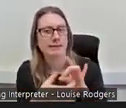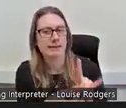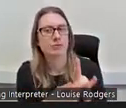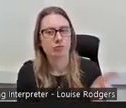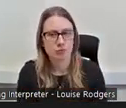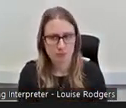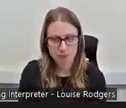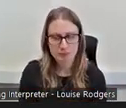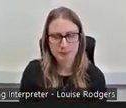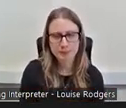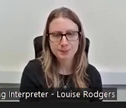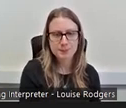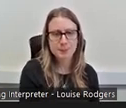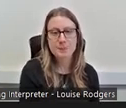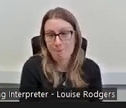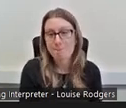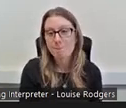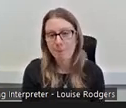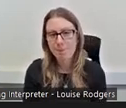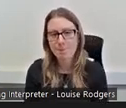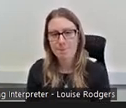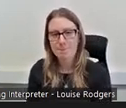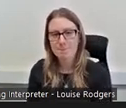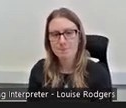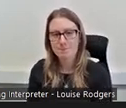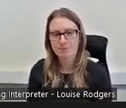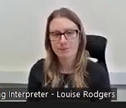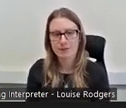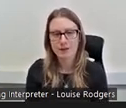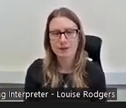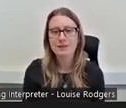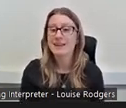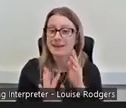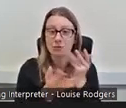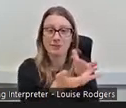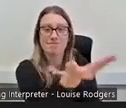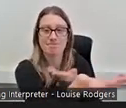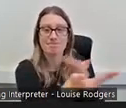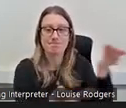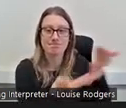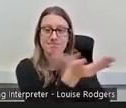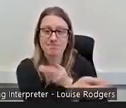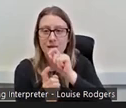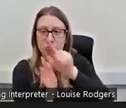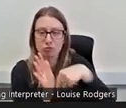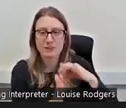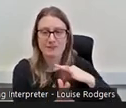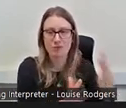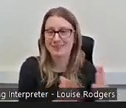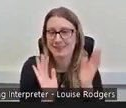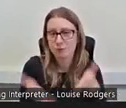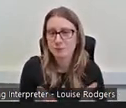Yeah I think it's got to be a 2-way partnership between the project and the volunteers. Training